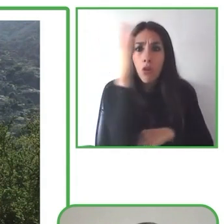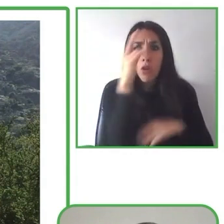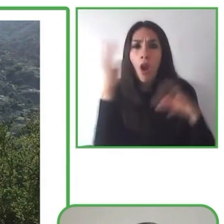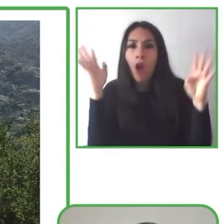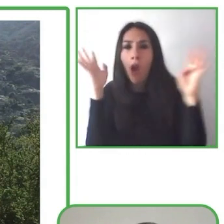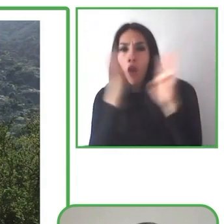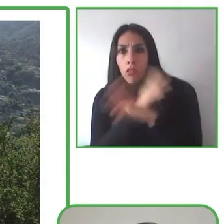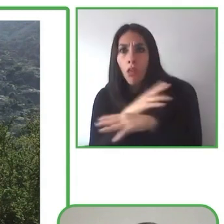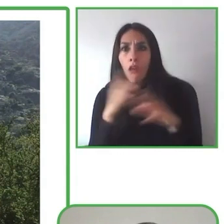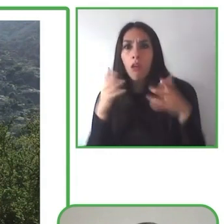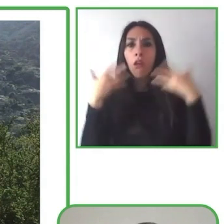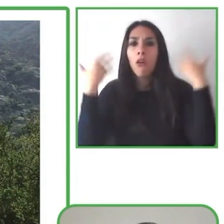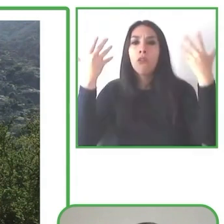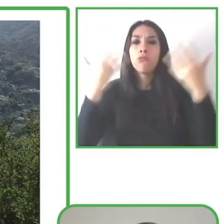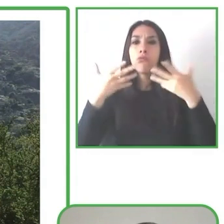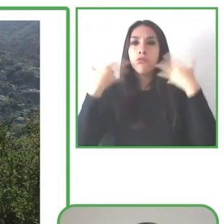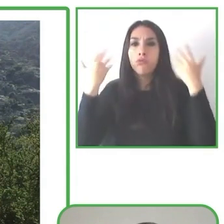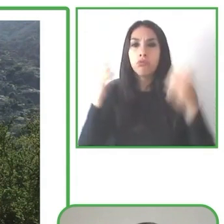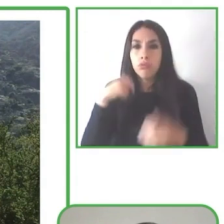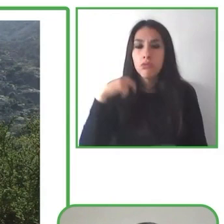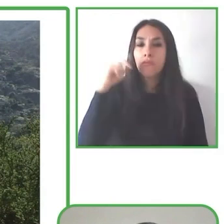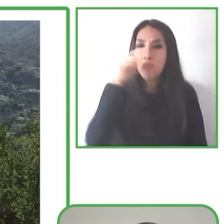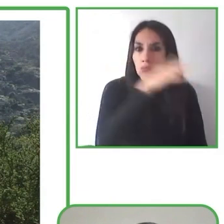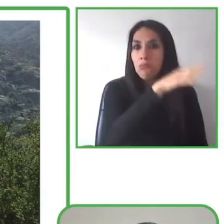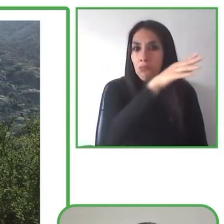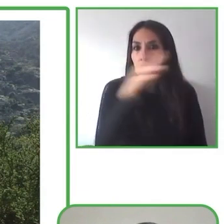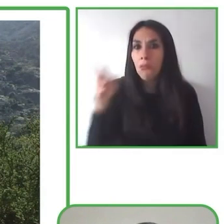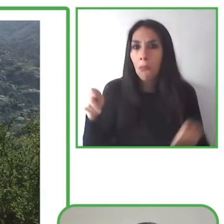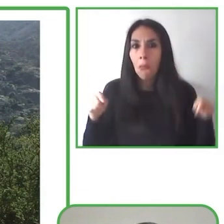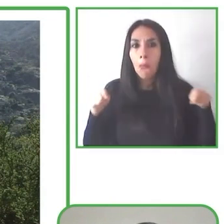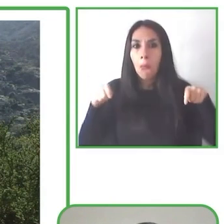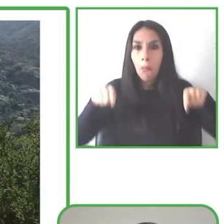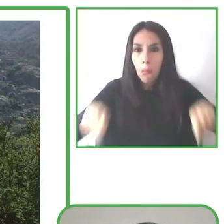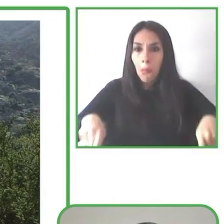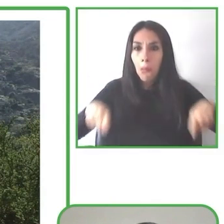We use our hiking unicycles and train